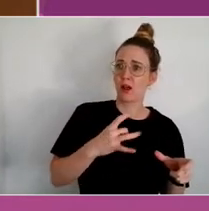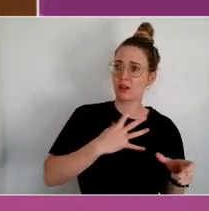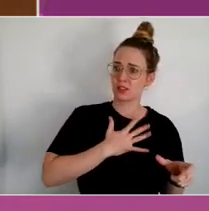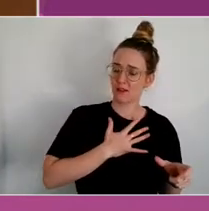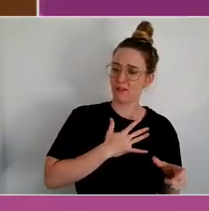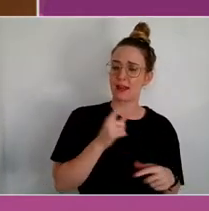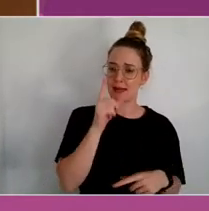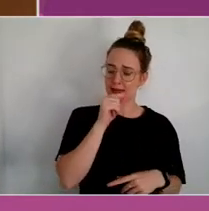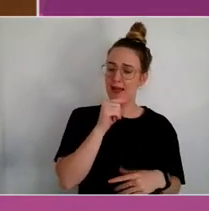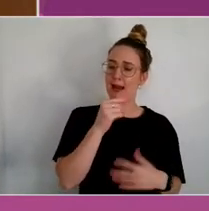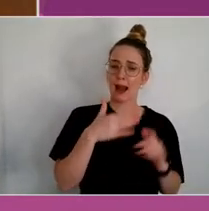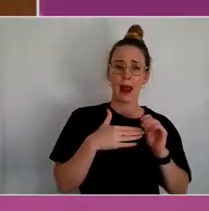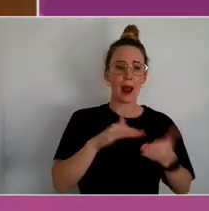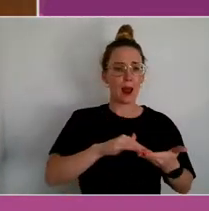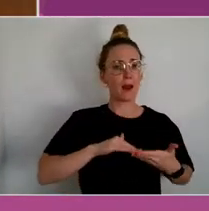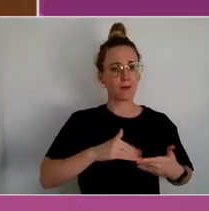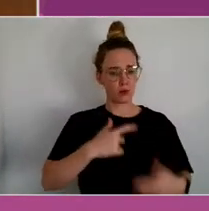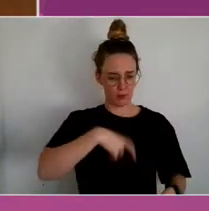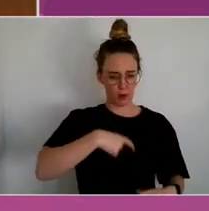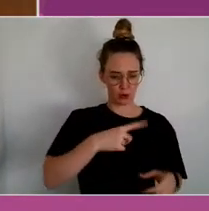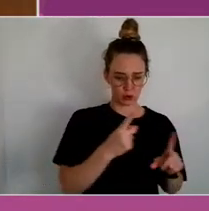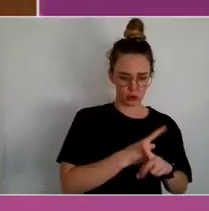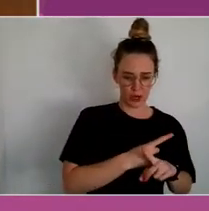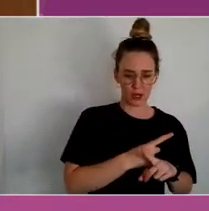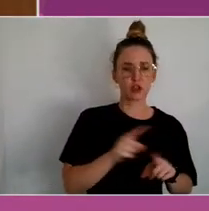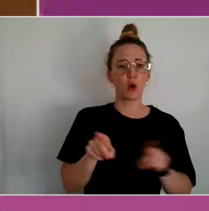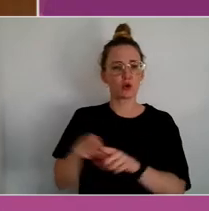That's a huge part of a mental health agenda.